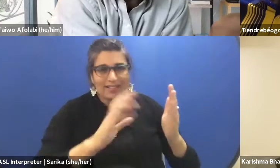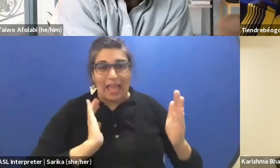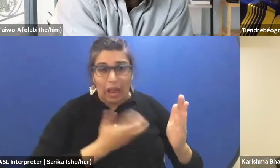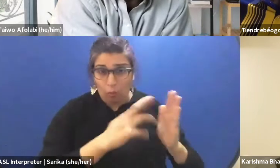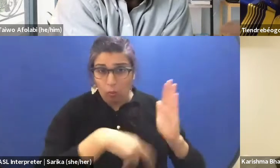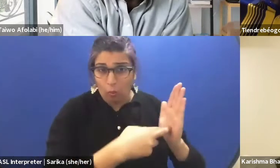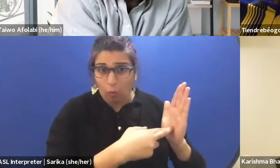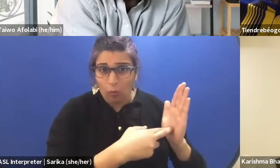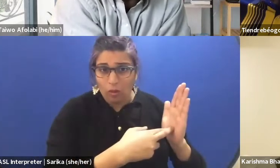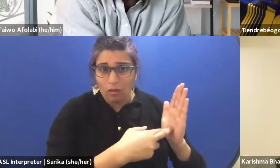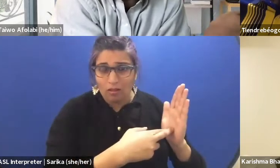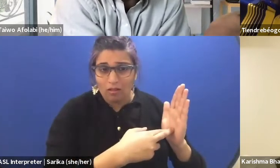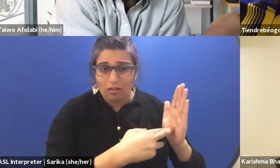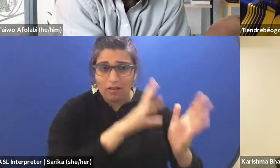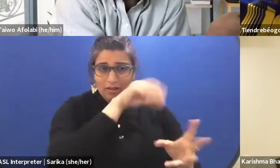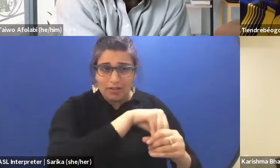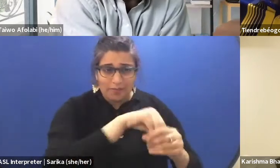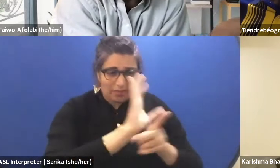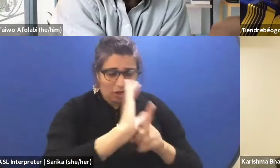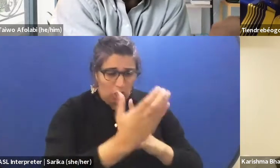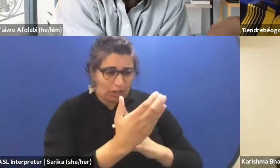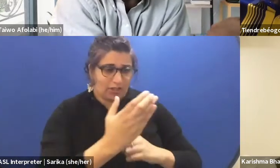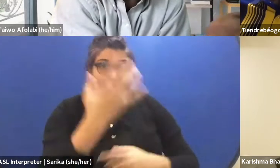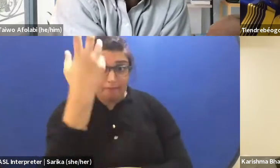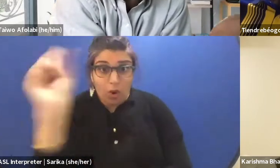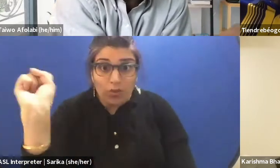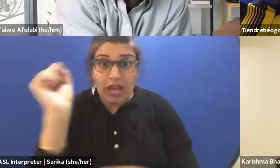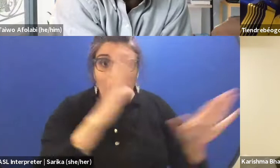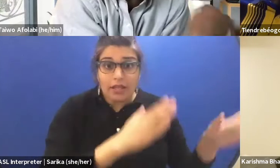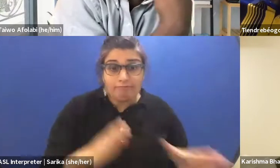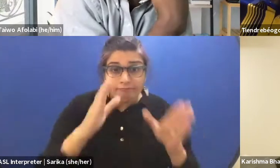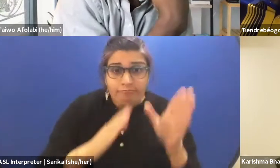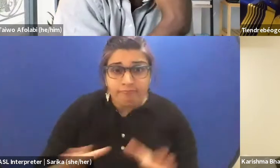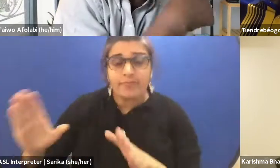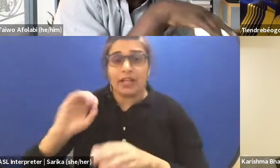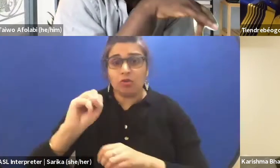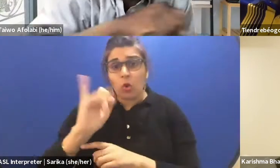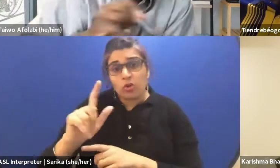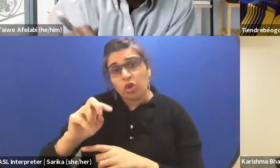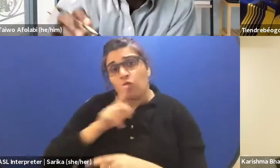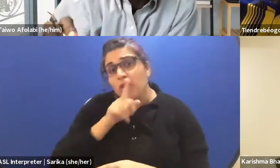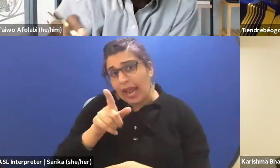within this culture of protest and social realities that we find ourselves. We're gonna come to that